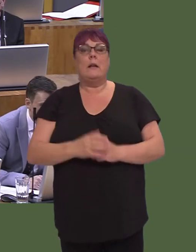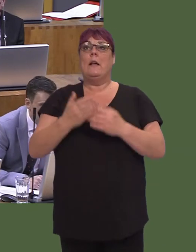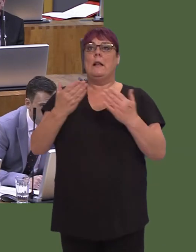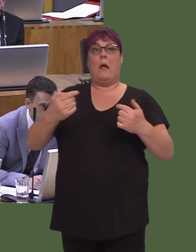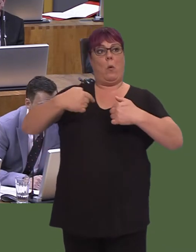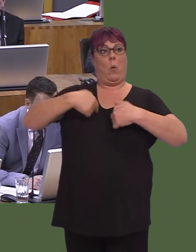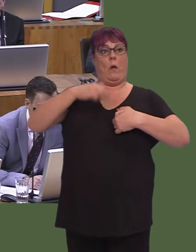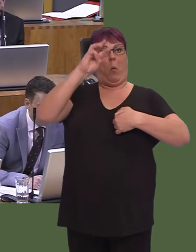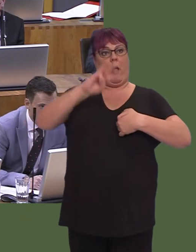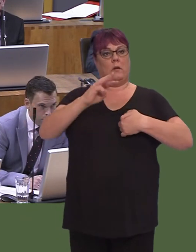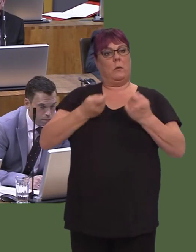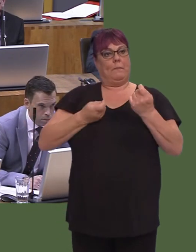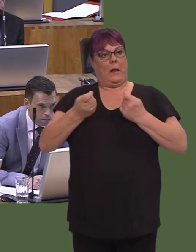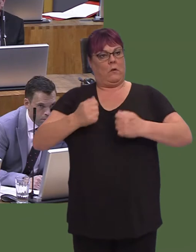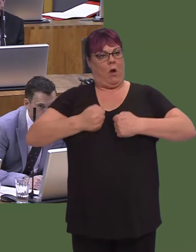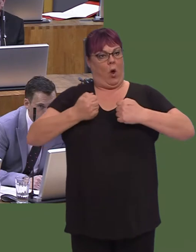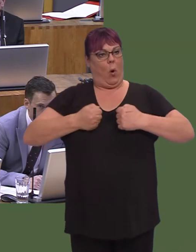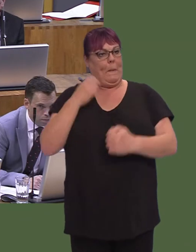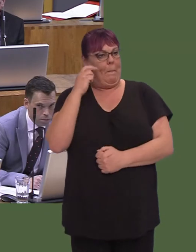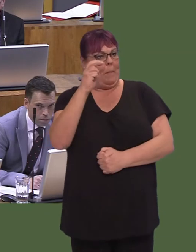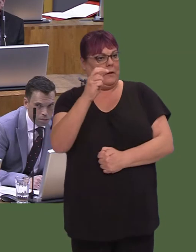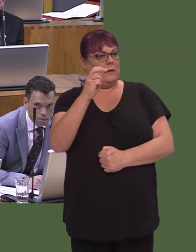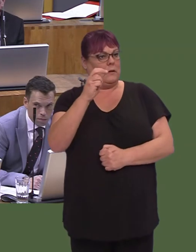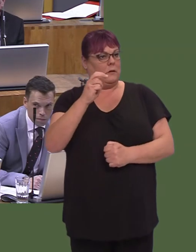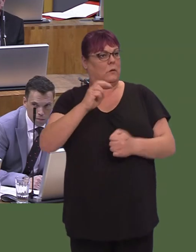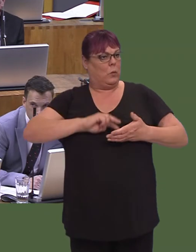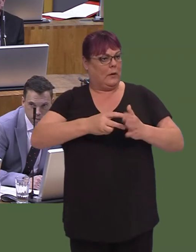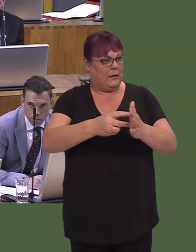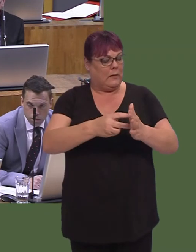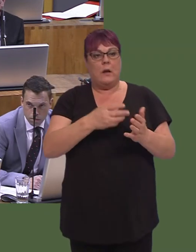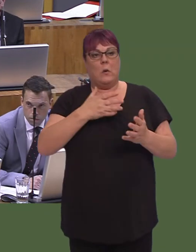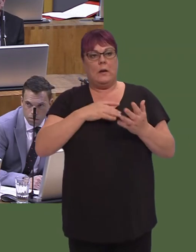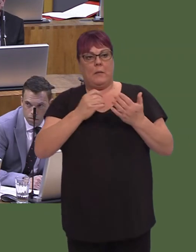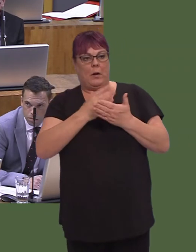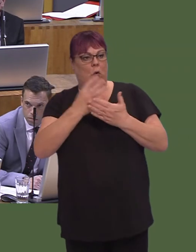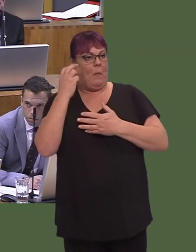an opportunity now for us to make sure that bus services are properly integrated into the train services.